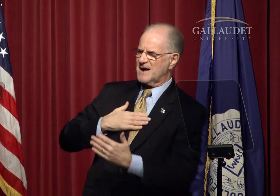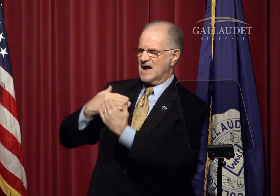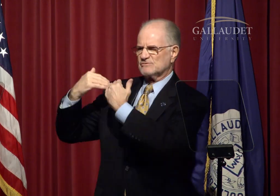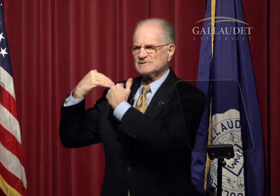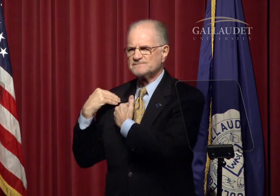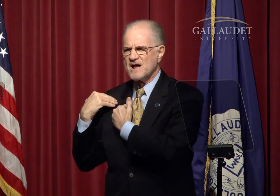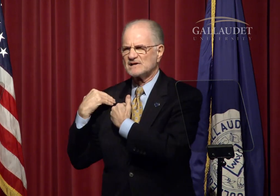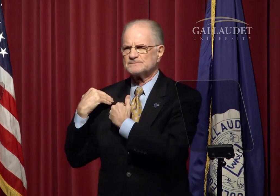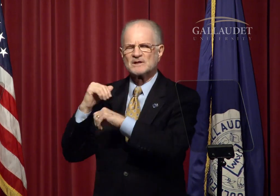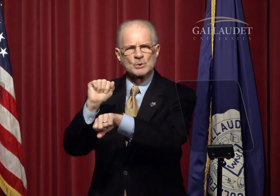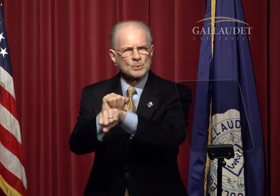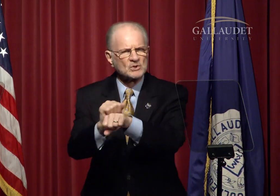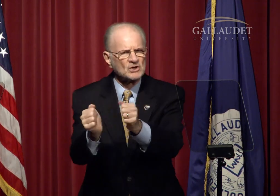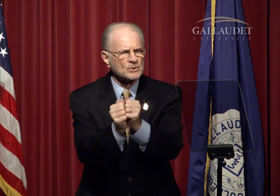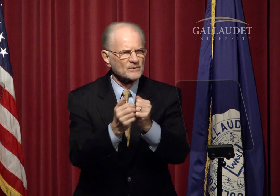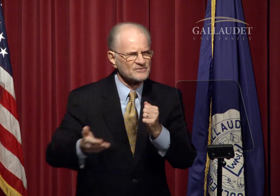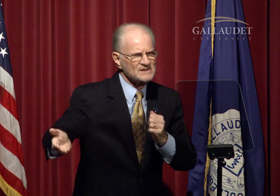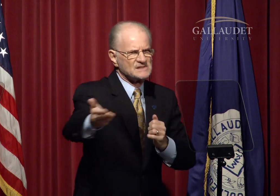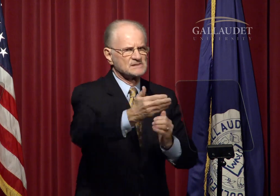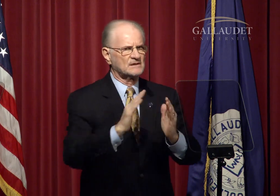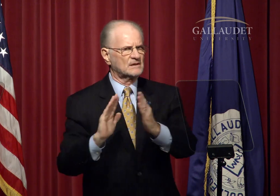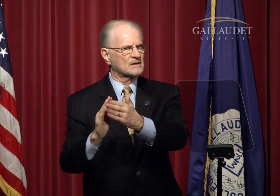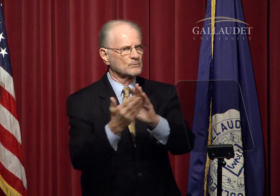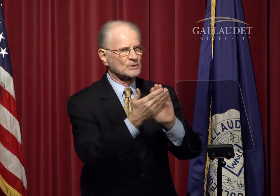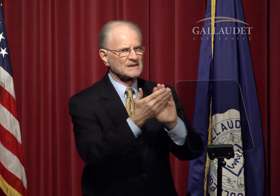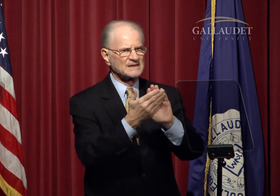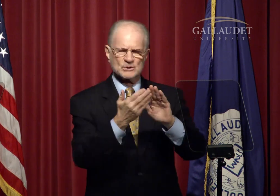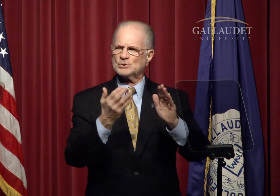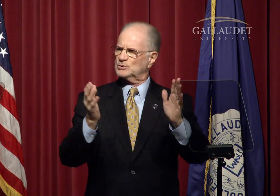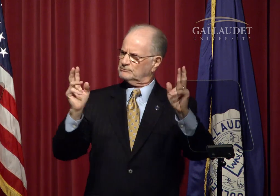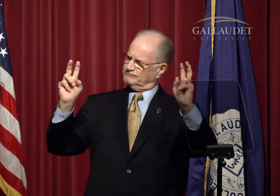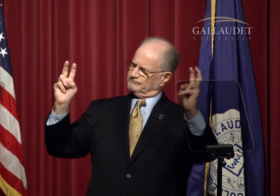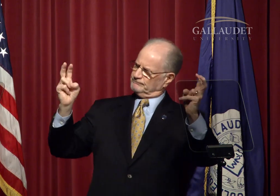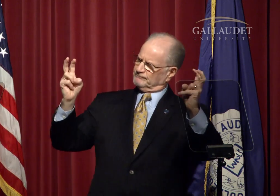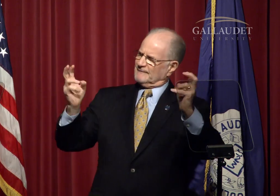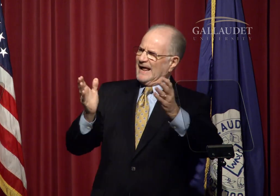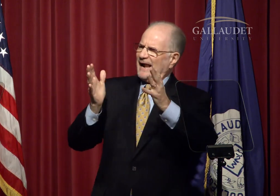that it was my responsibility to work with this community